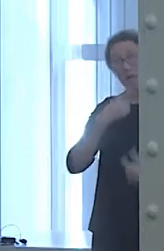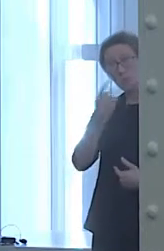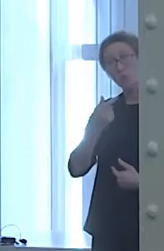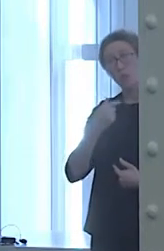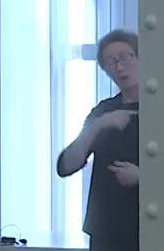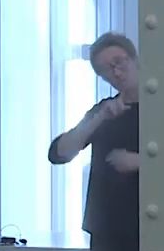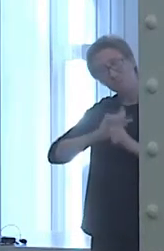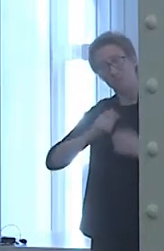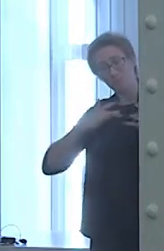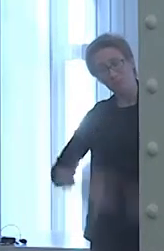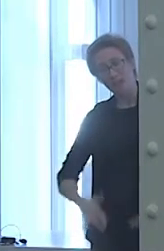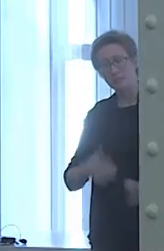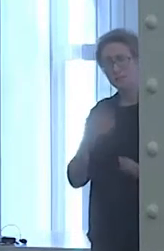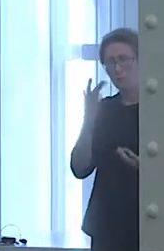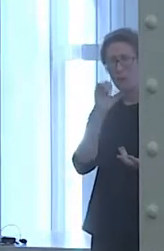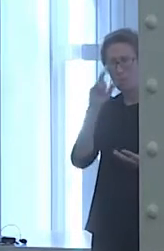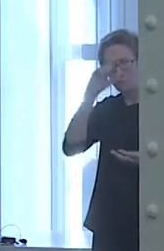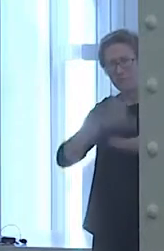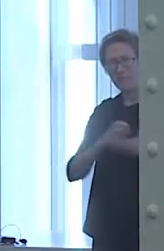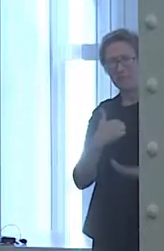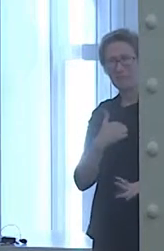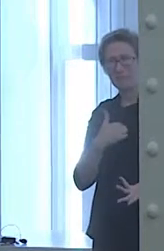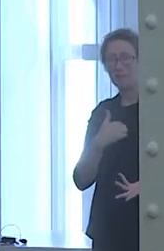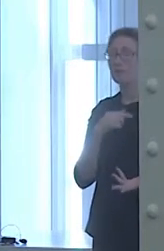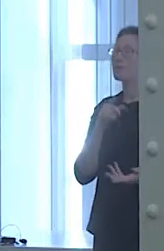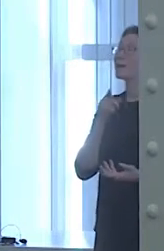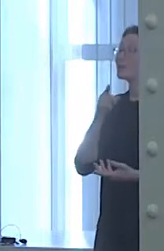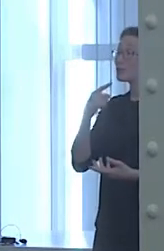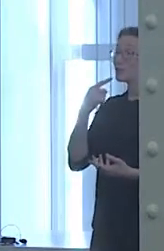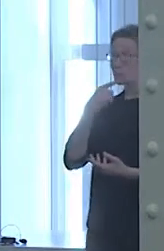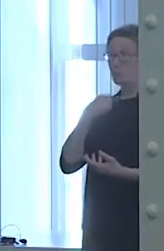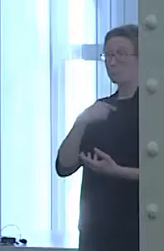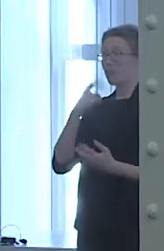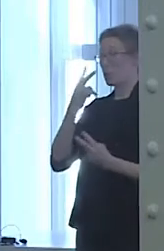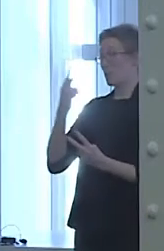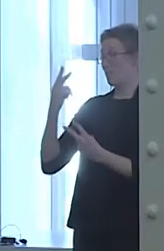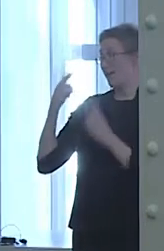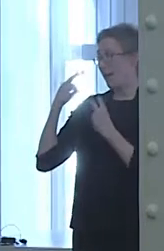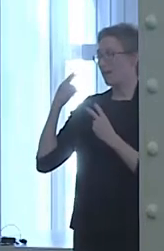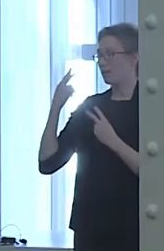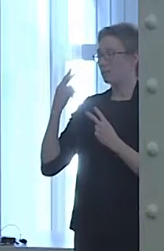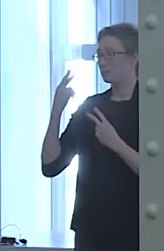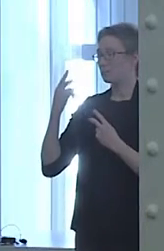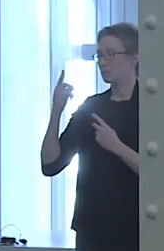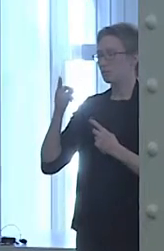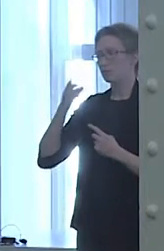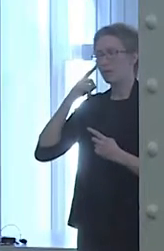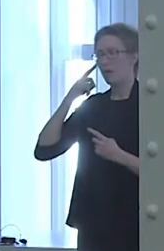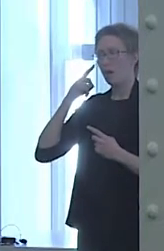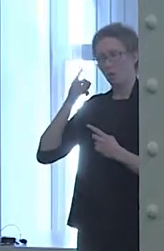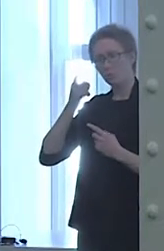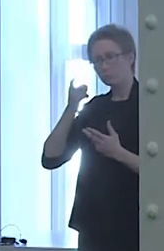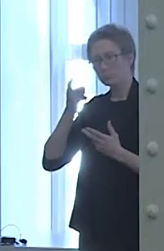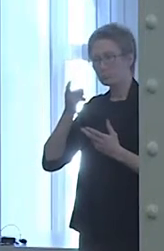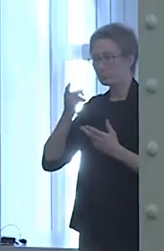She said that looking back, she didn't believe that somebody who was doing well in school could be depressed, could have a mental illness.